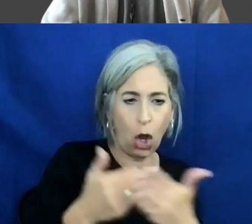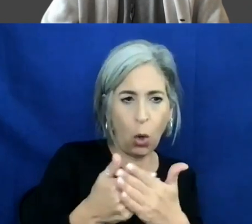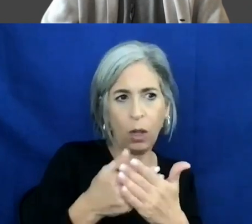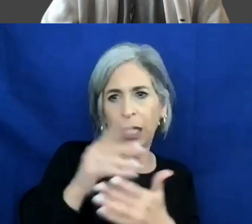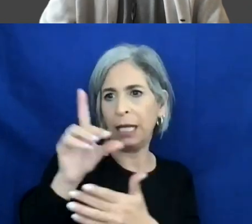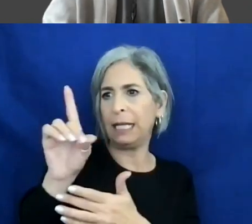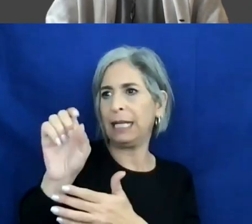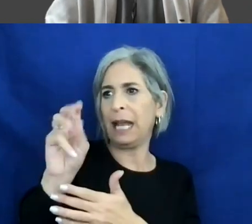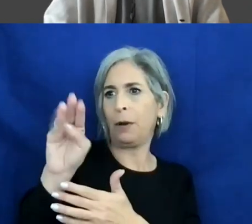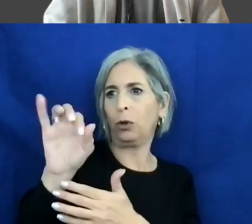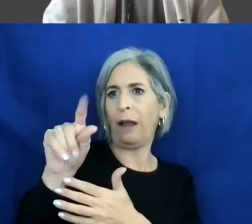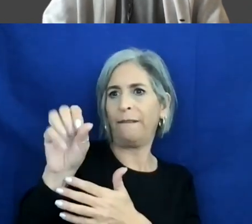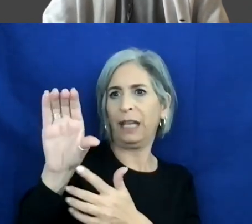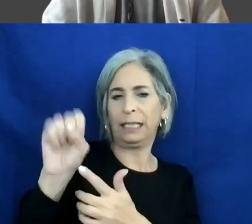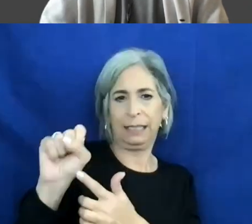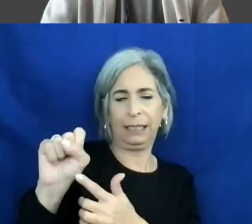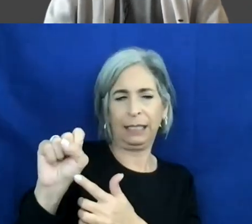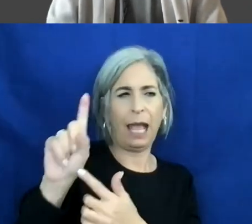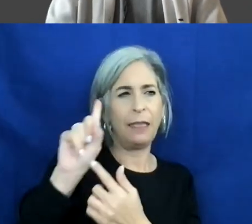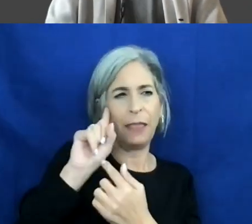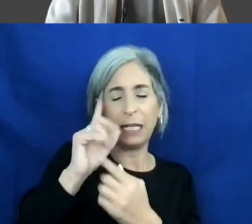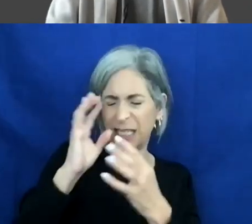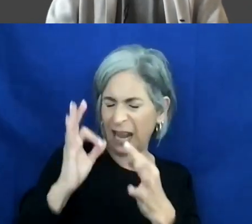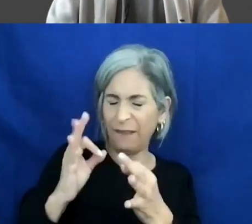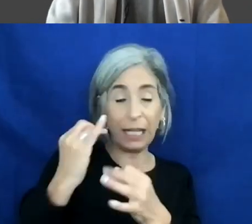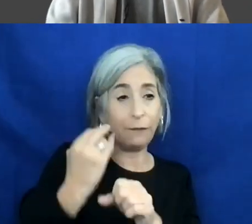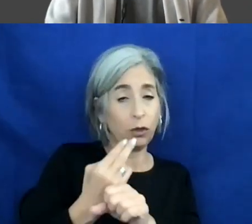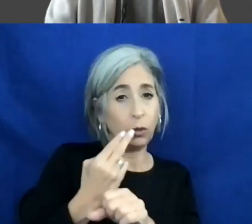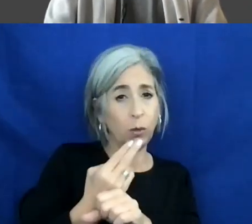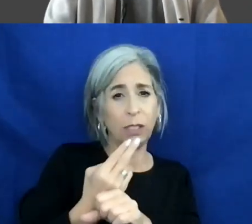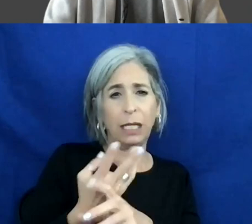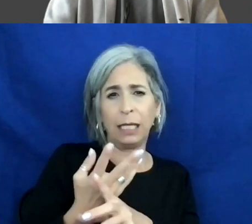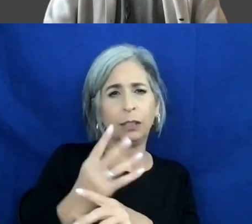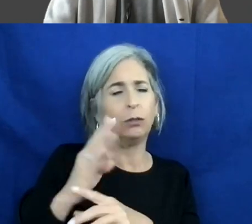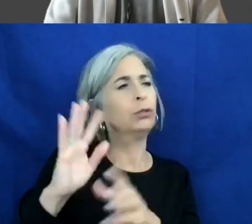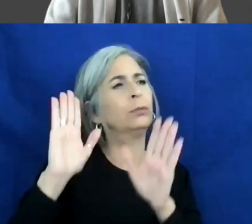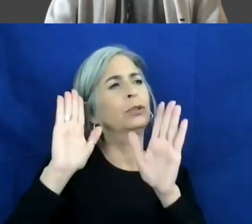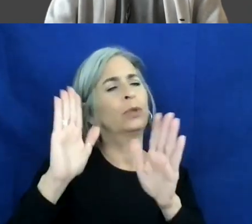so definitely I think if you're using this, it is a great starting point but it is important